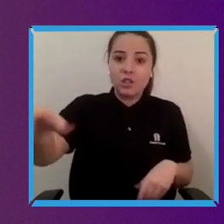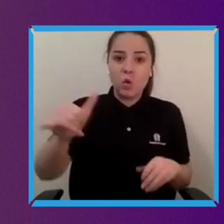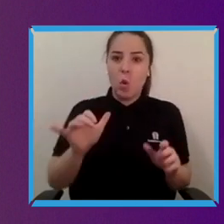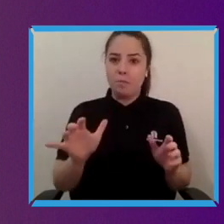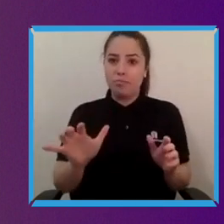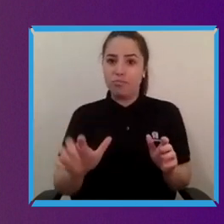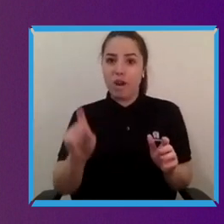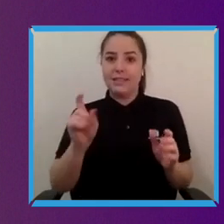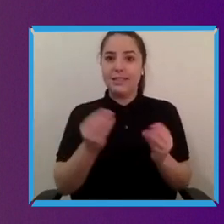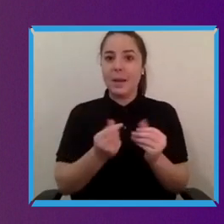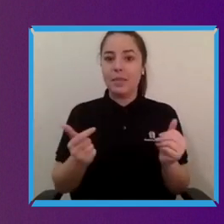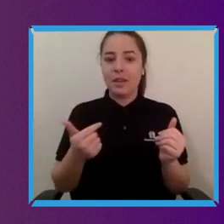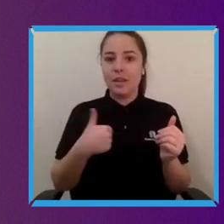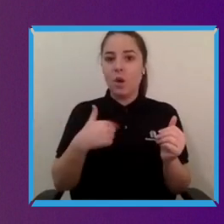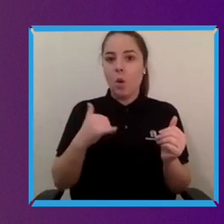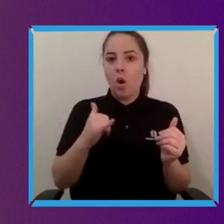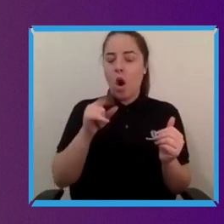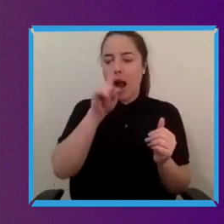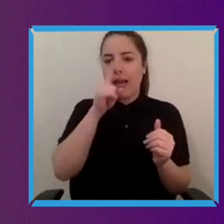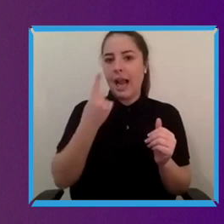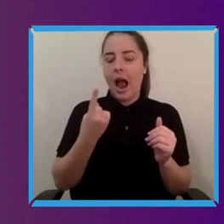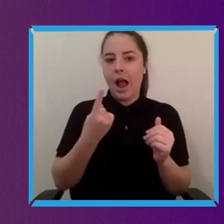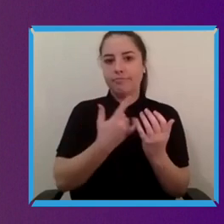use an entire variety of existing devices